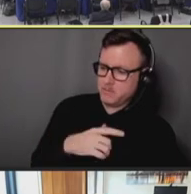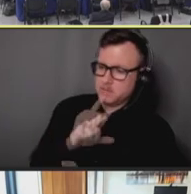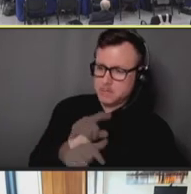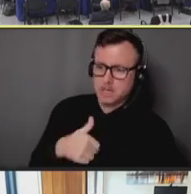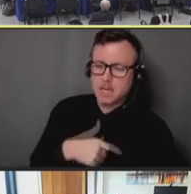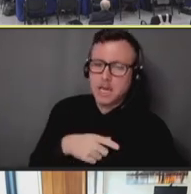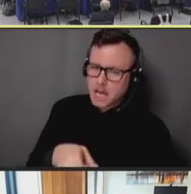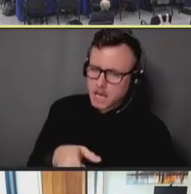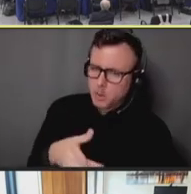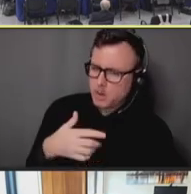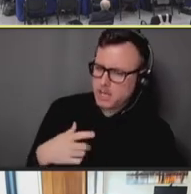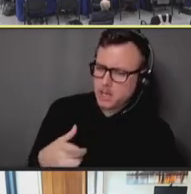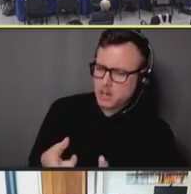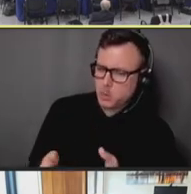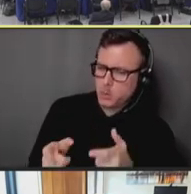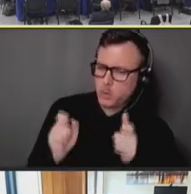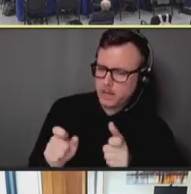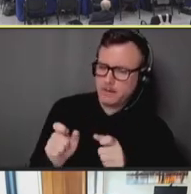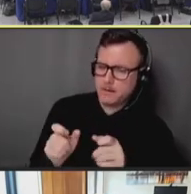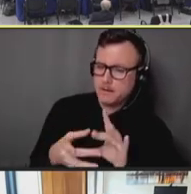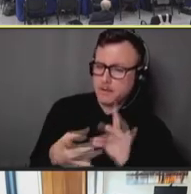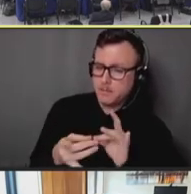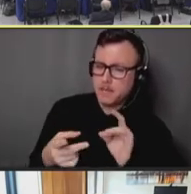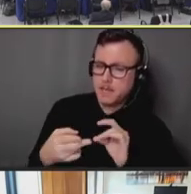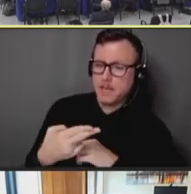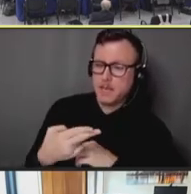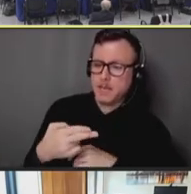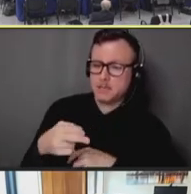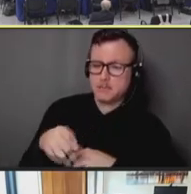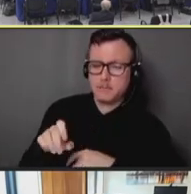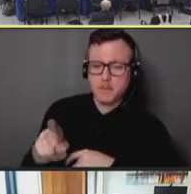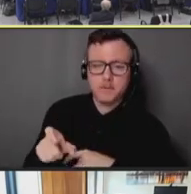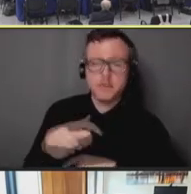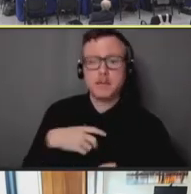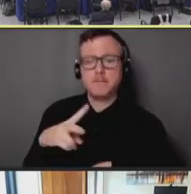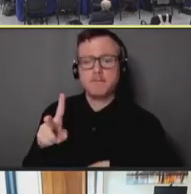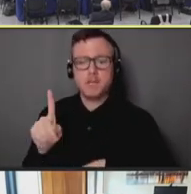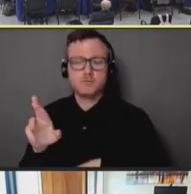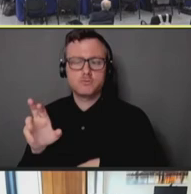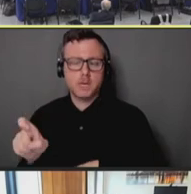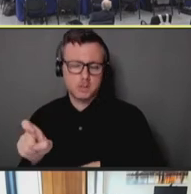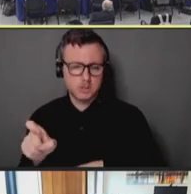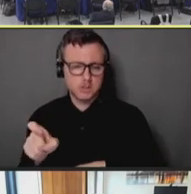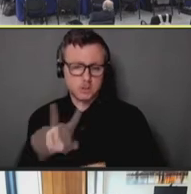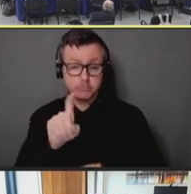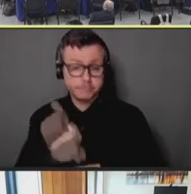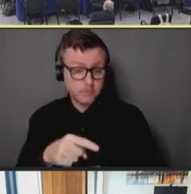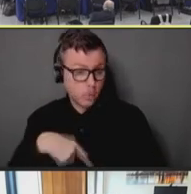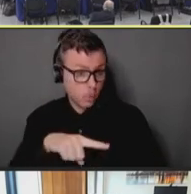I'll just make a quick comment about the HPOP VTrckS question. We certainly have heard,